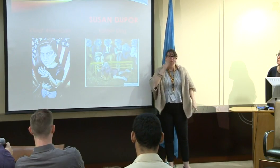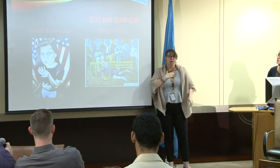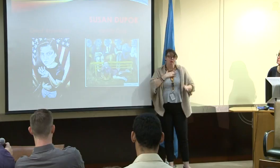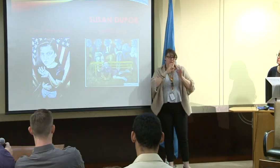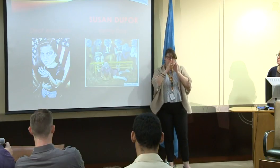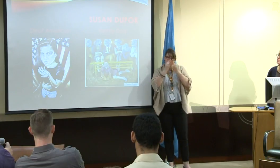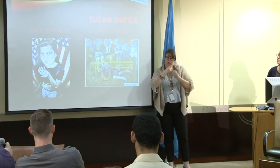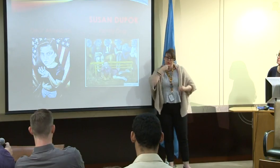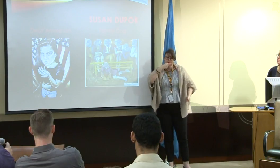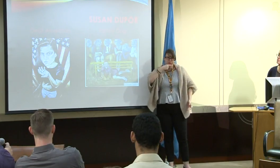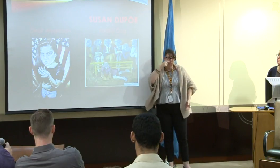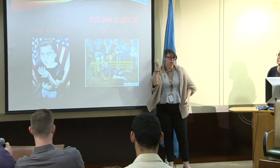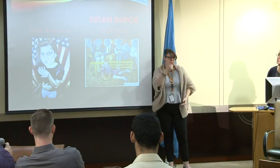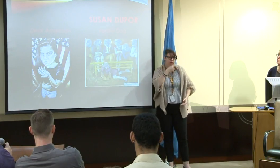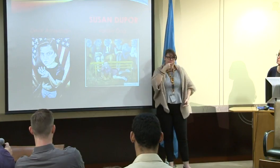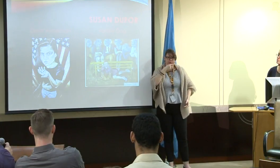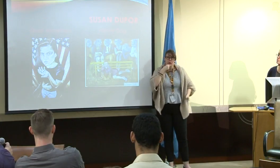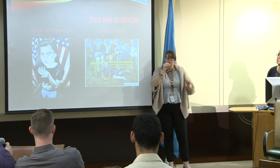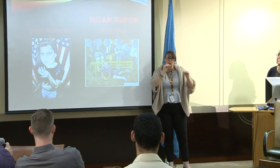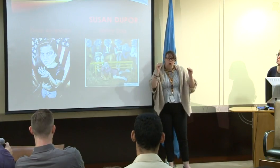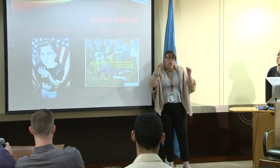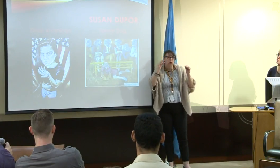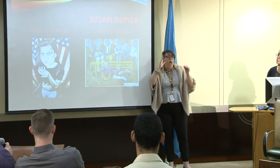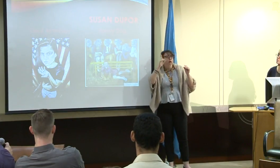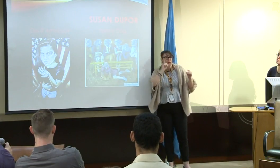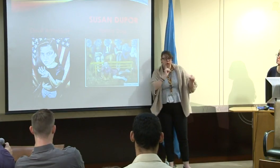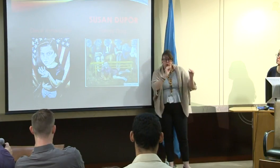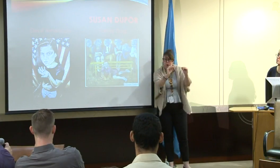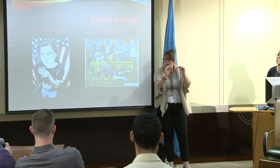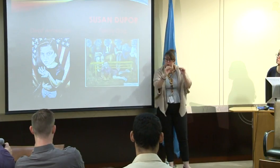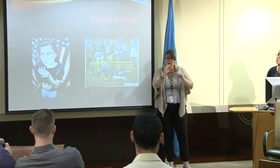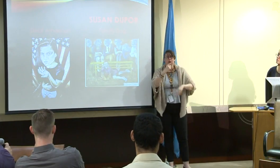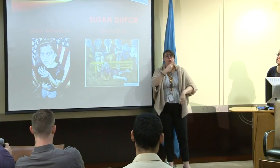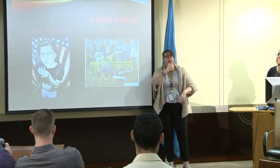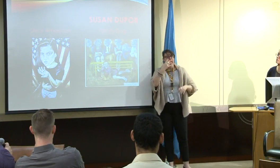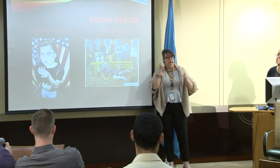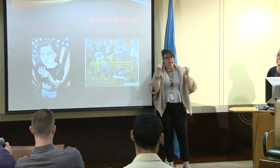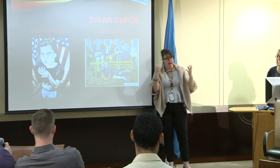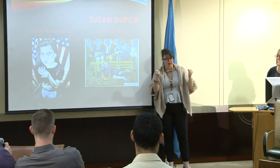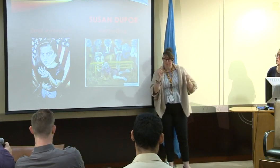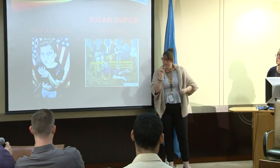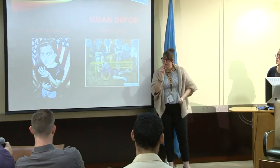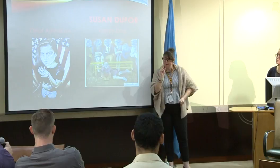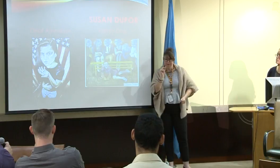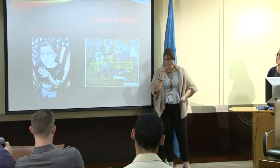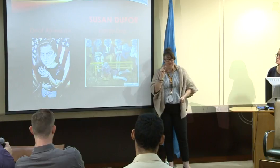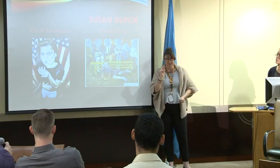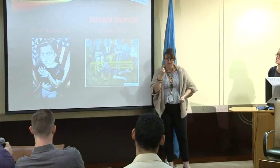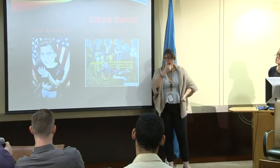And I need to say that this was an experience that I had in my family as well because my family had no experience